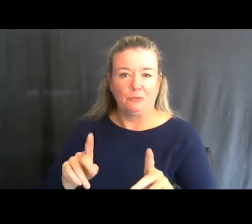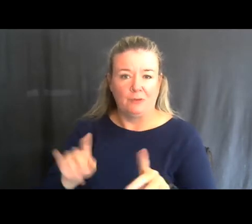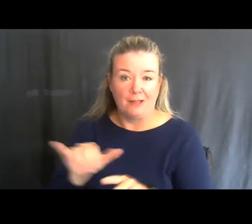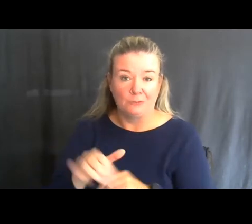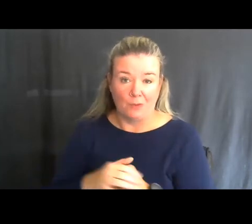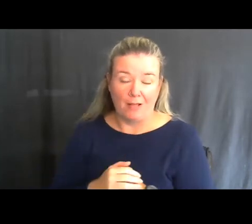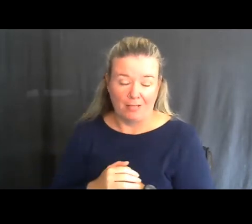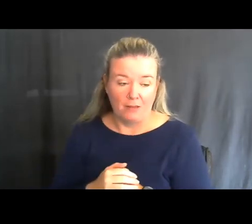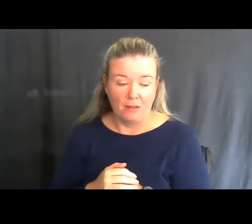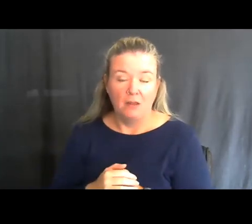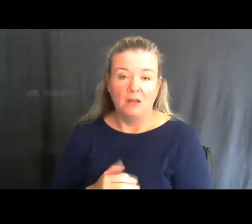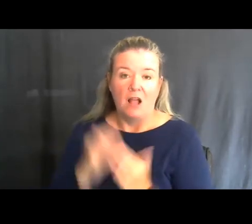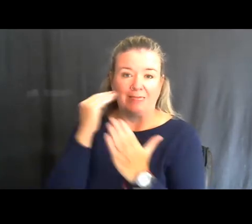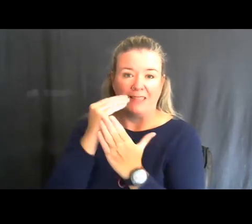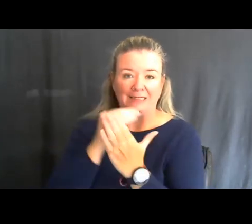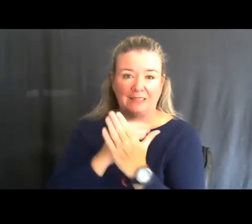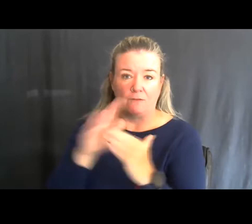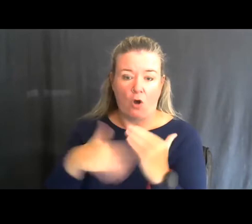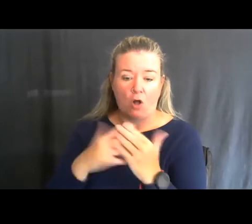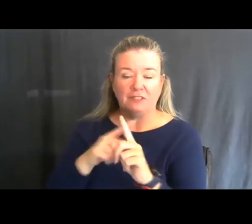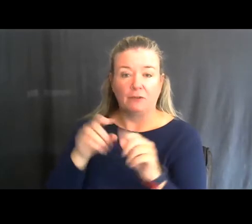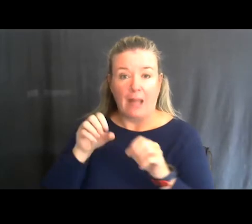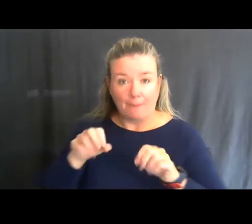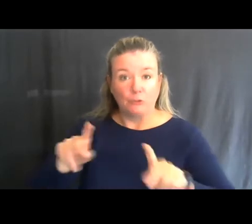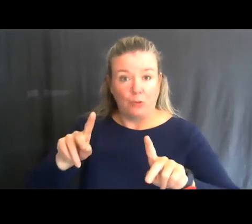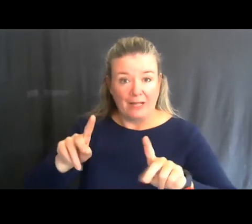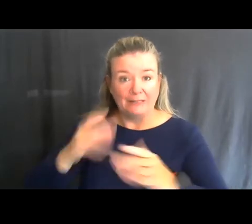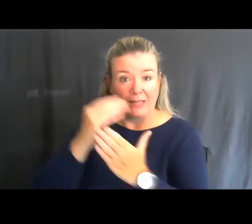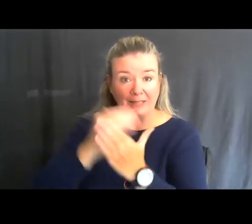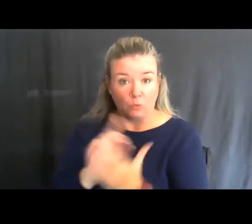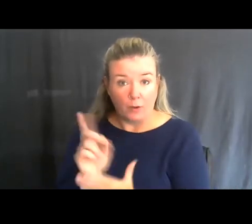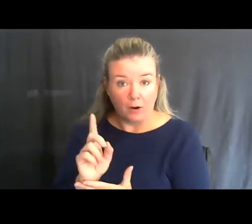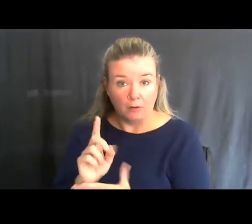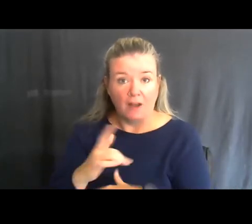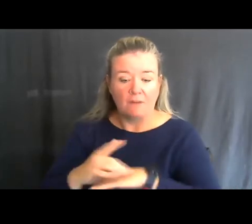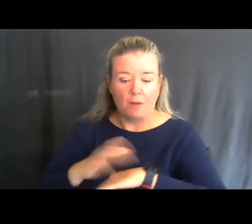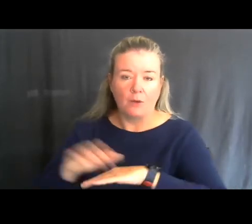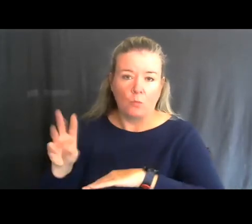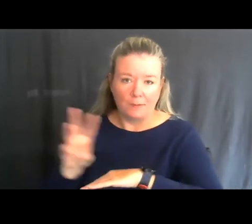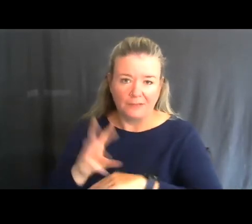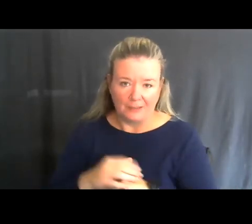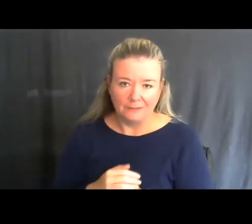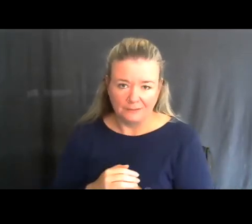A list of all of those opportunities again is available on that website.